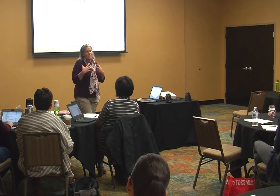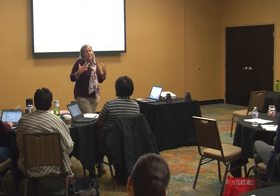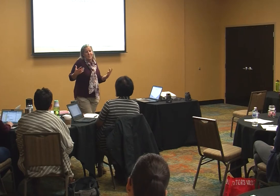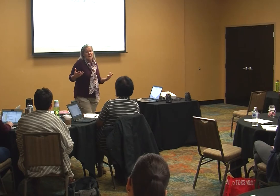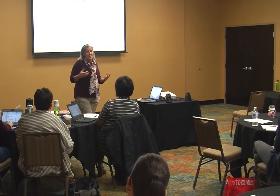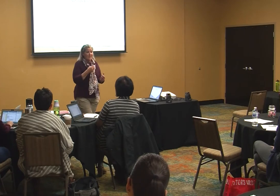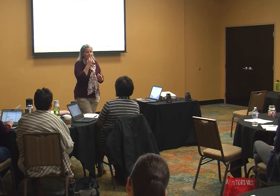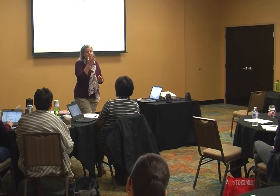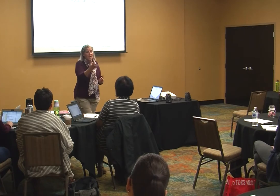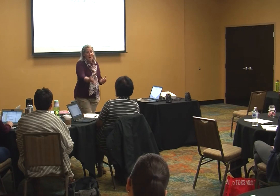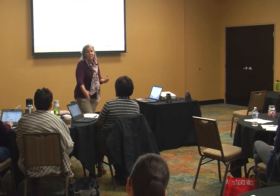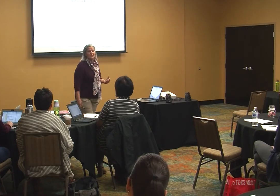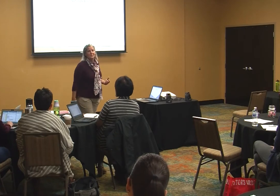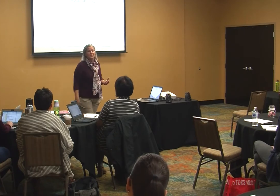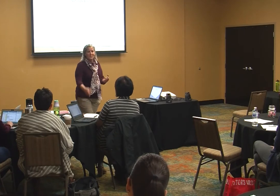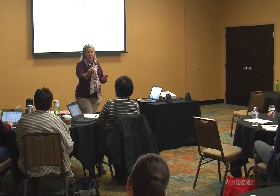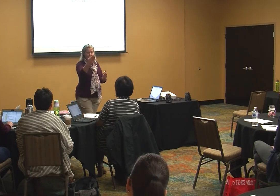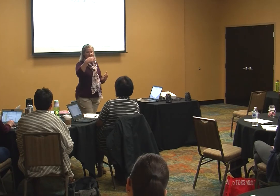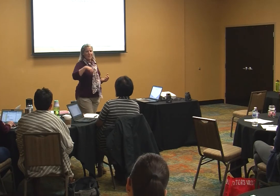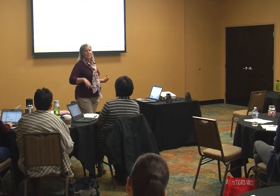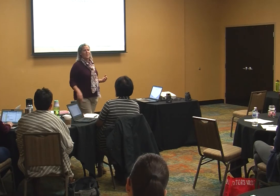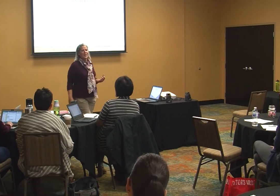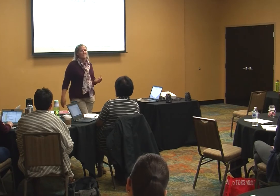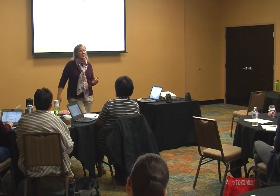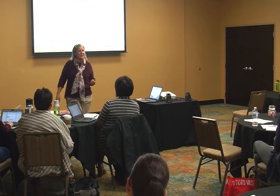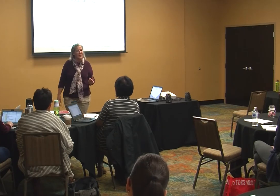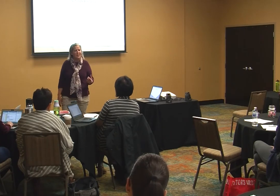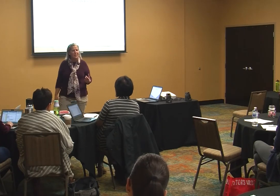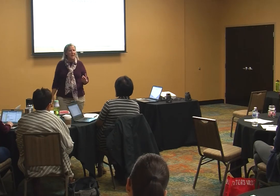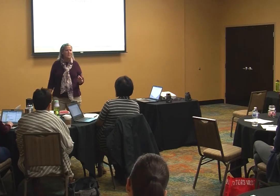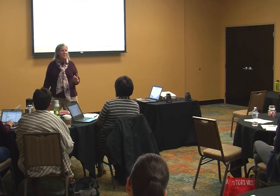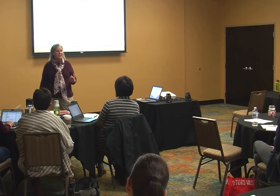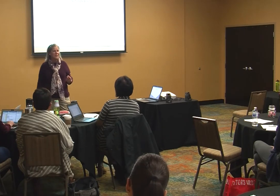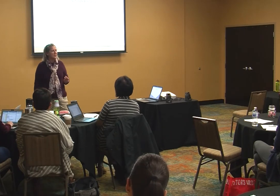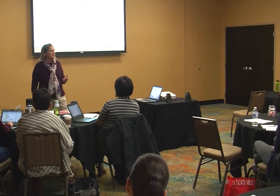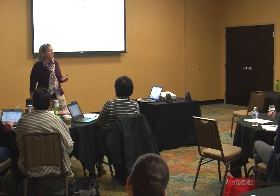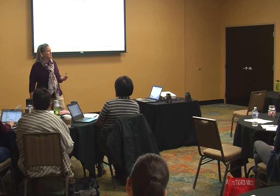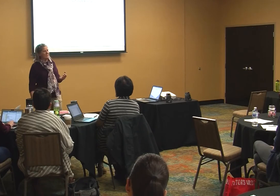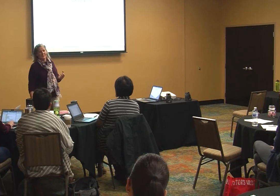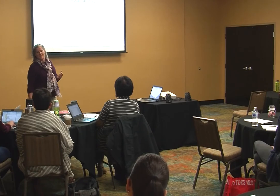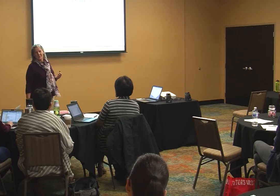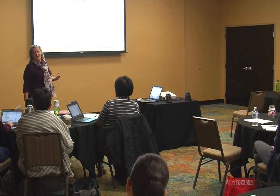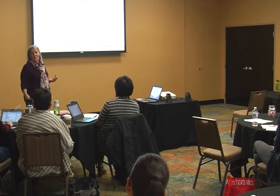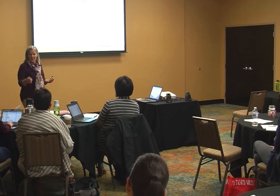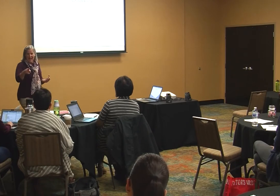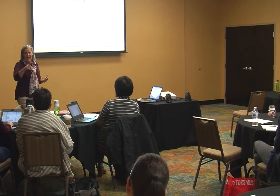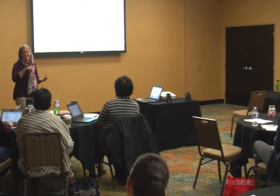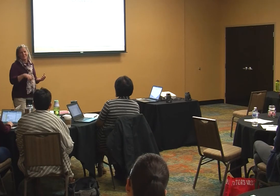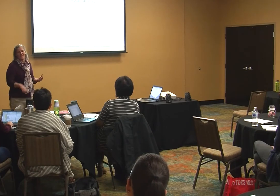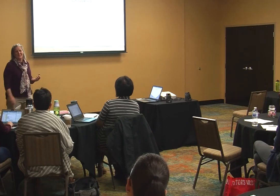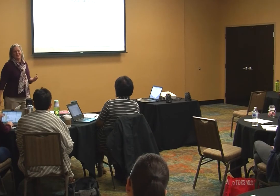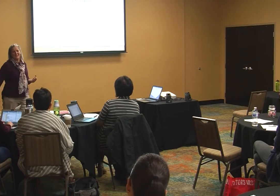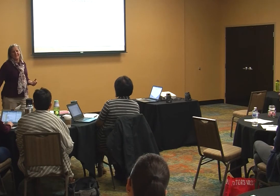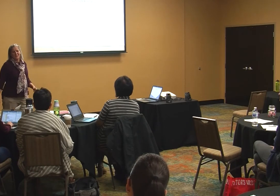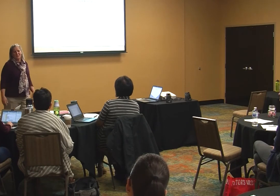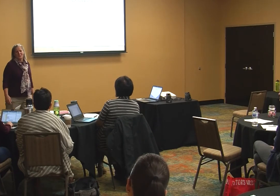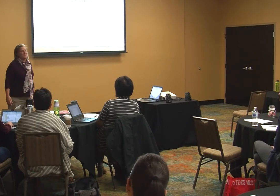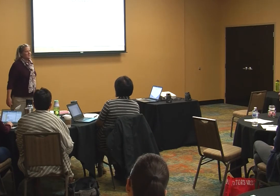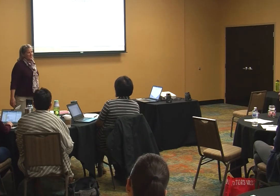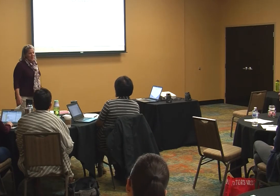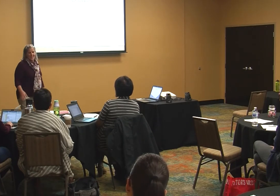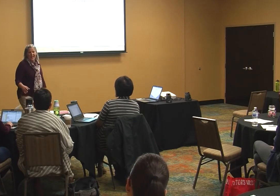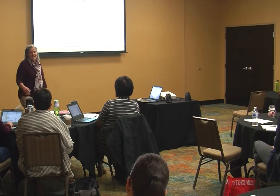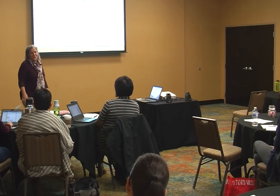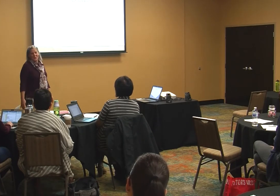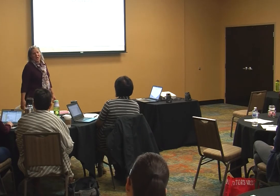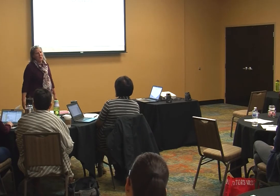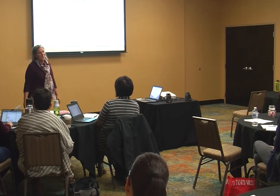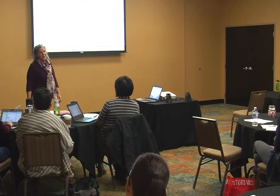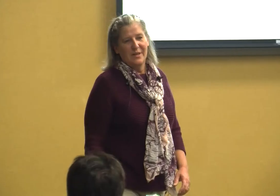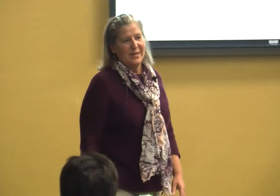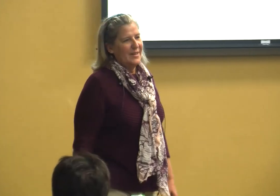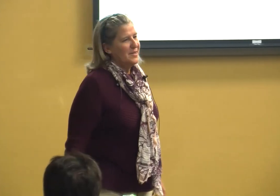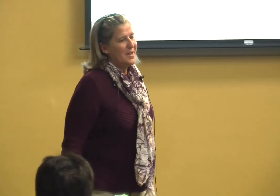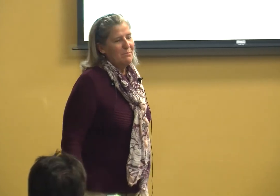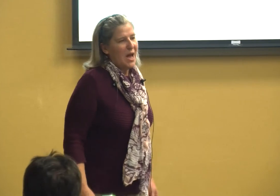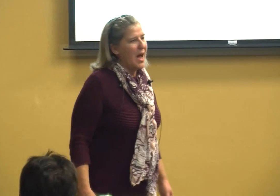could just open up all right what else anything else you laughed because that's you know sometimes